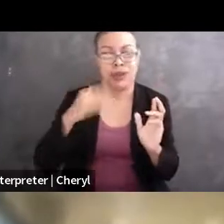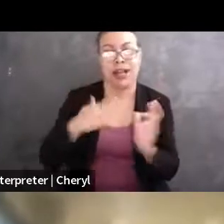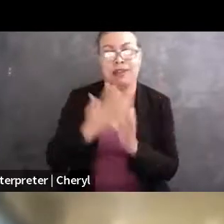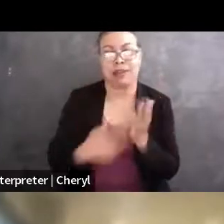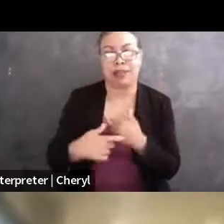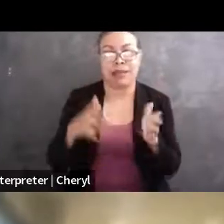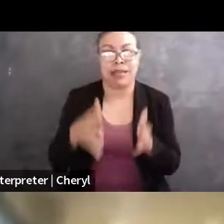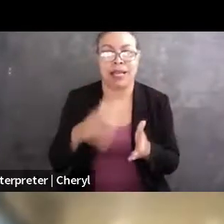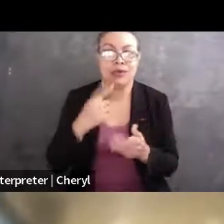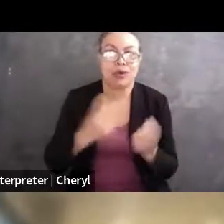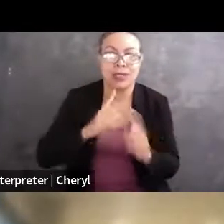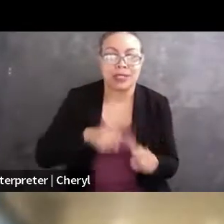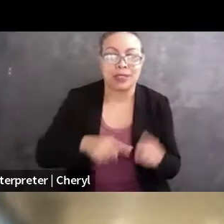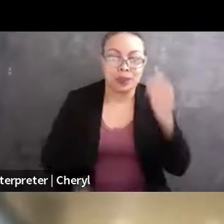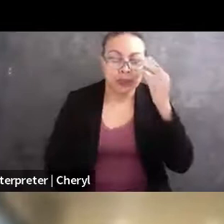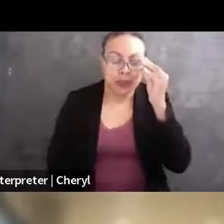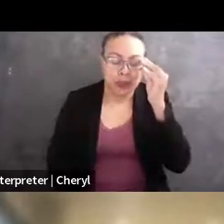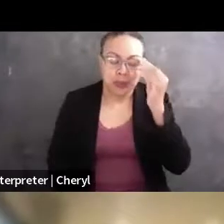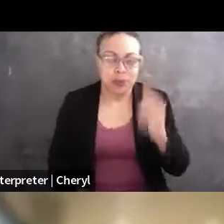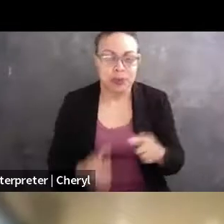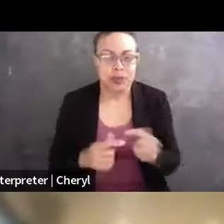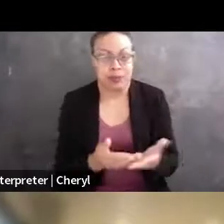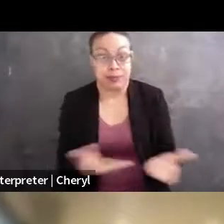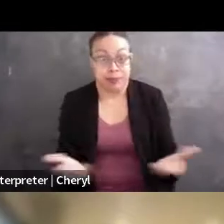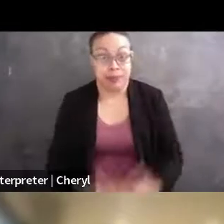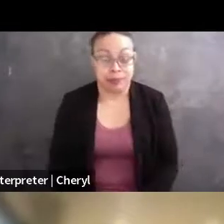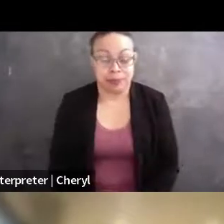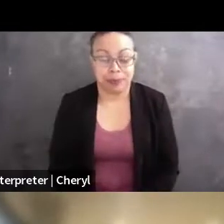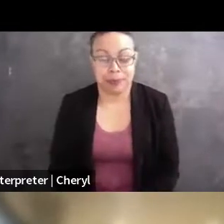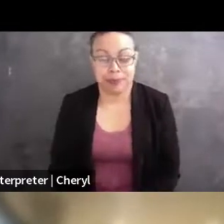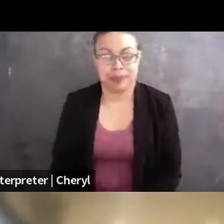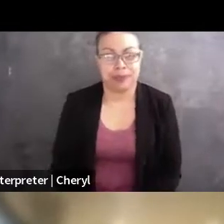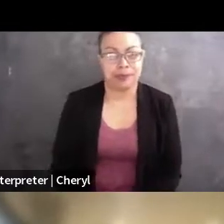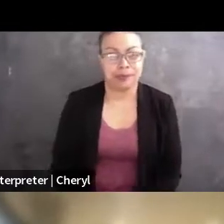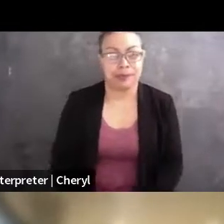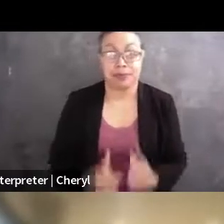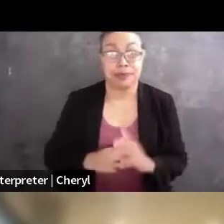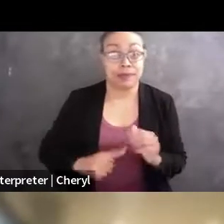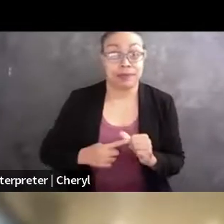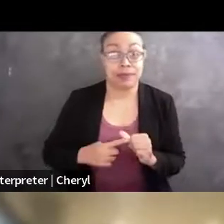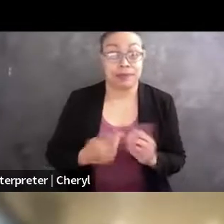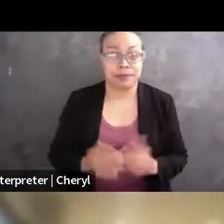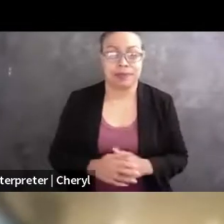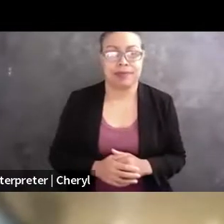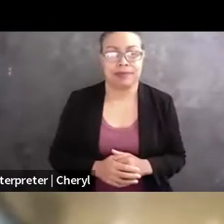that we get questions from all of y'all. But let's get started, so I'm gonna introduce our panelists